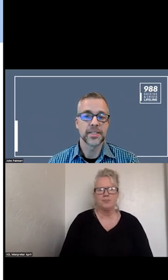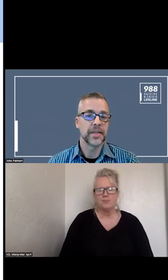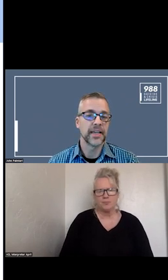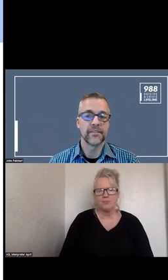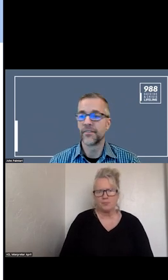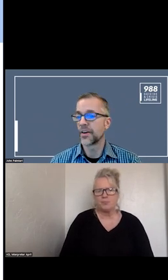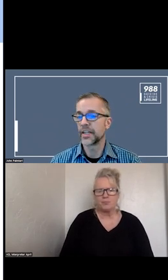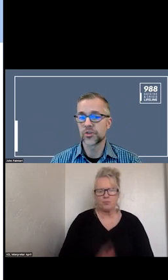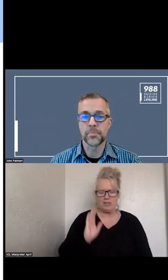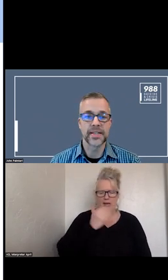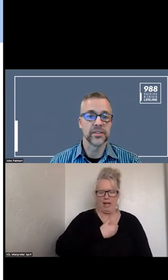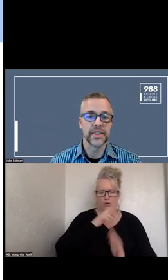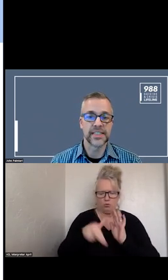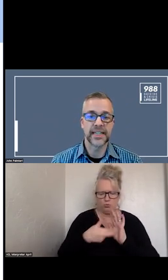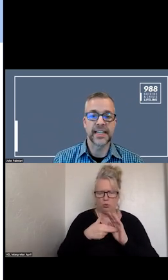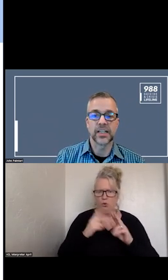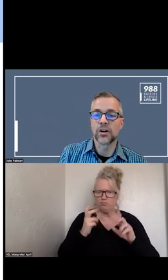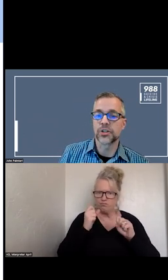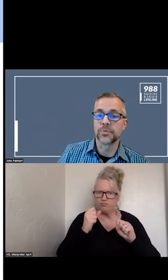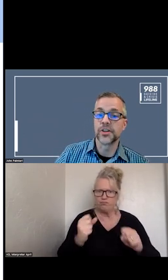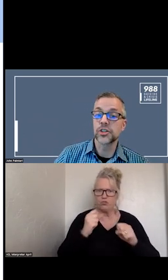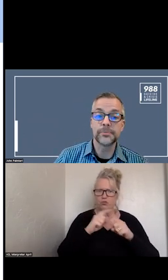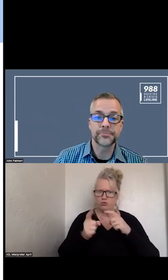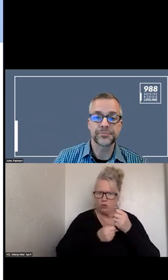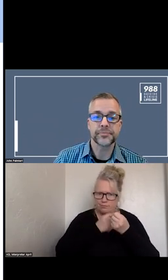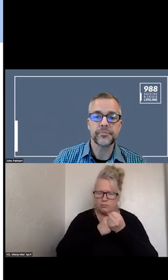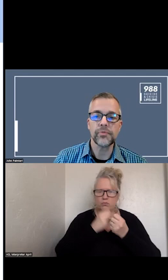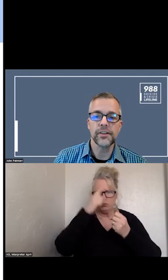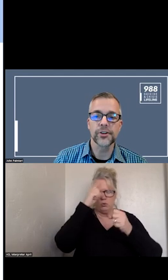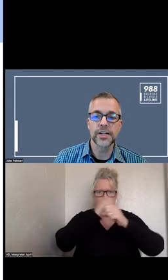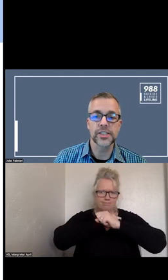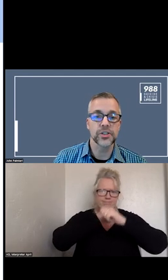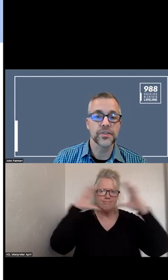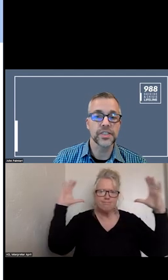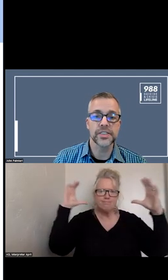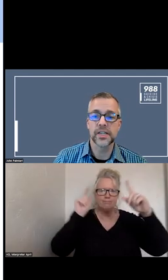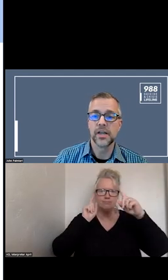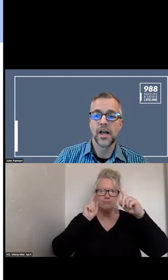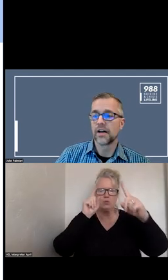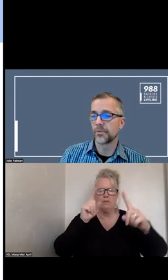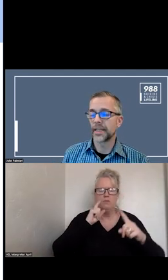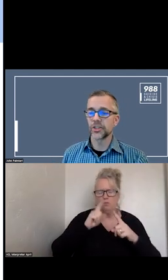AS ACCIDENT INSTRUMENTAL IN SETTING THAT LONG TERM VISION FOR CRISIS SERVICE AND MAKING